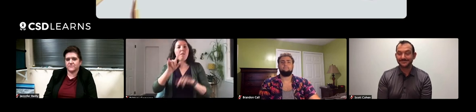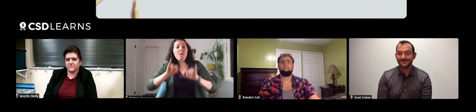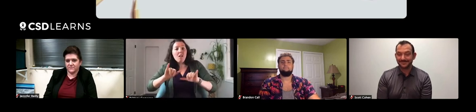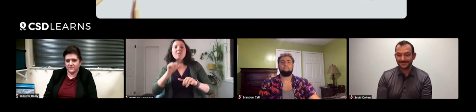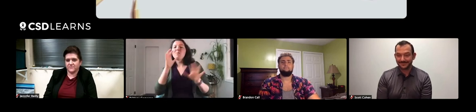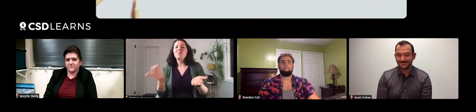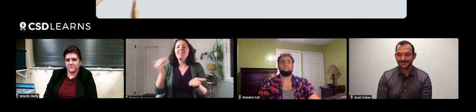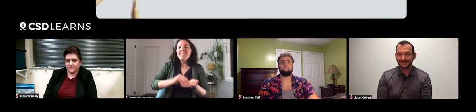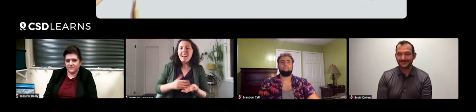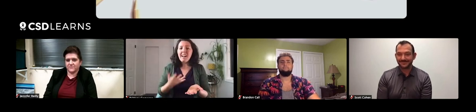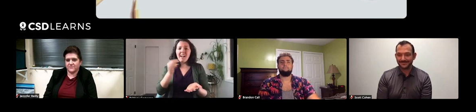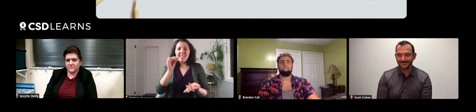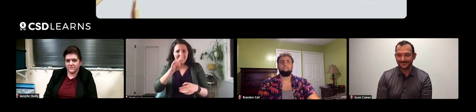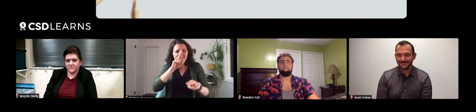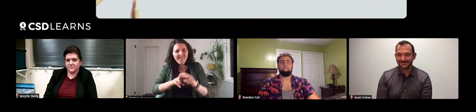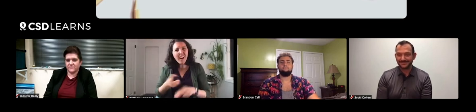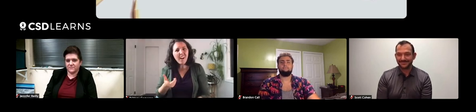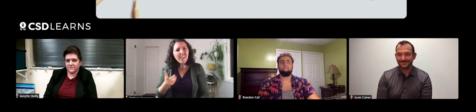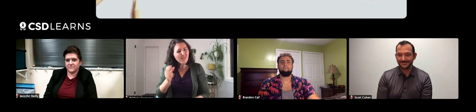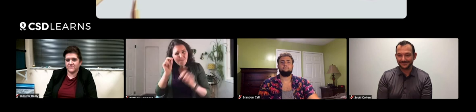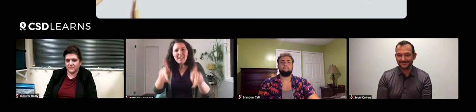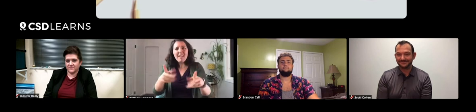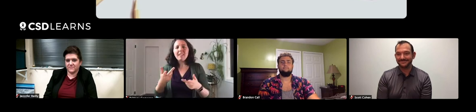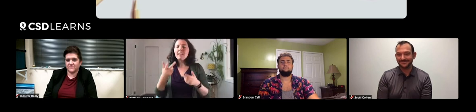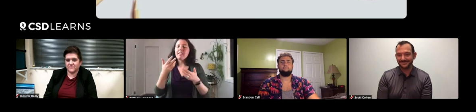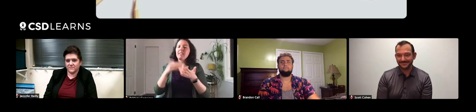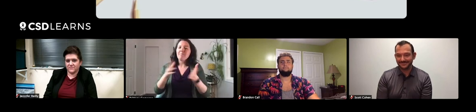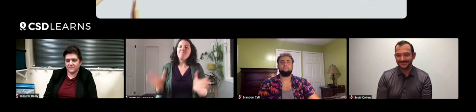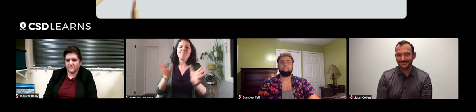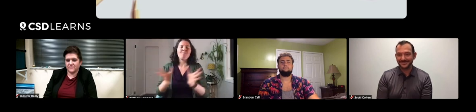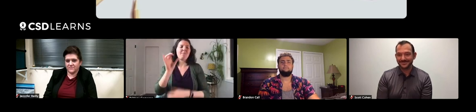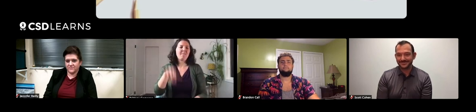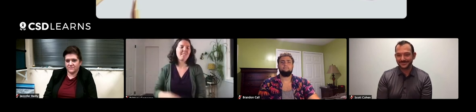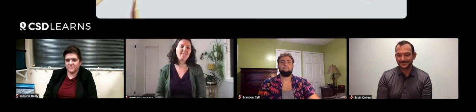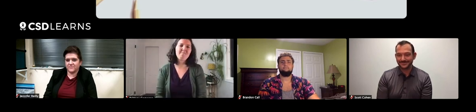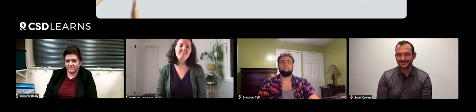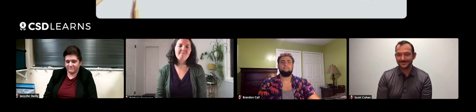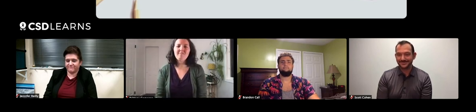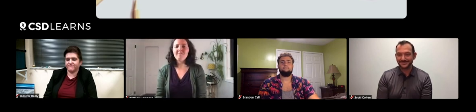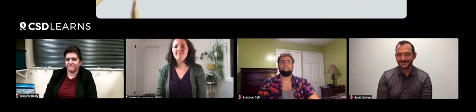There's still fun to be had in that learning. So encourage that it's okay.